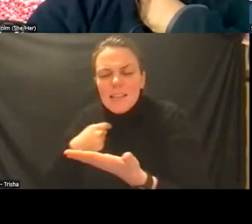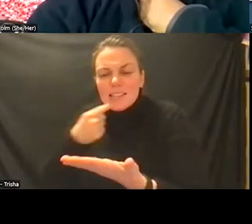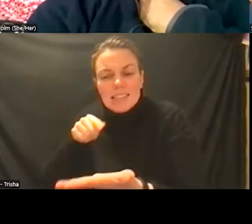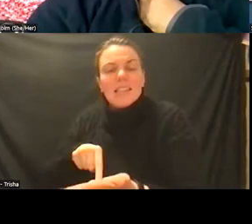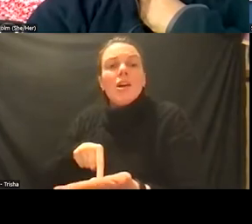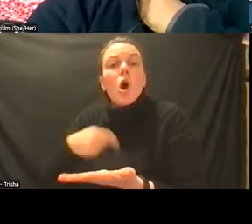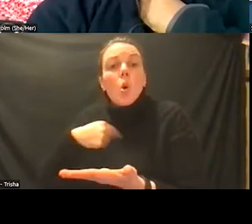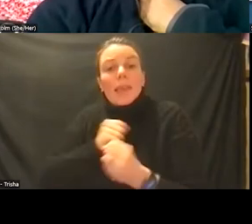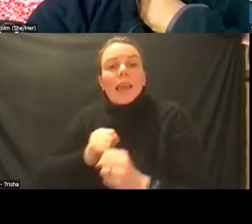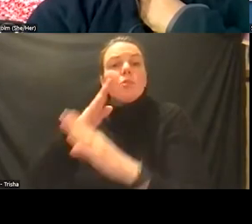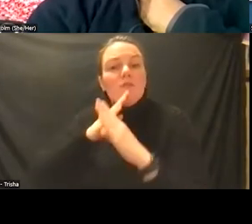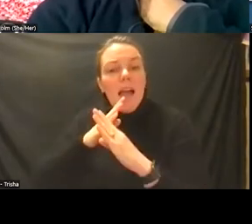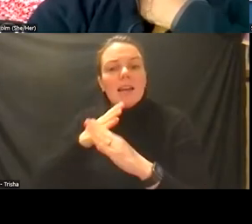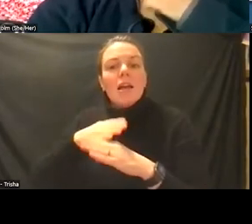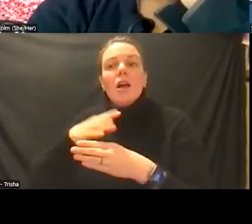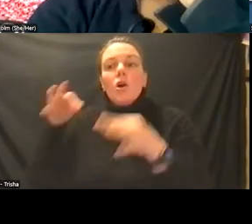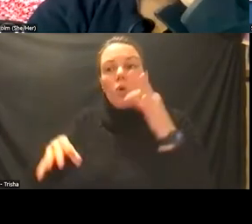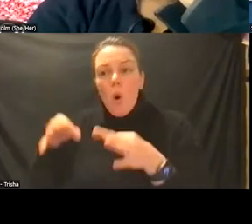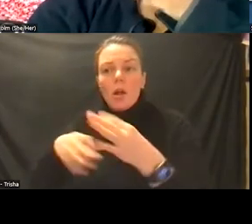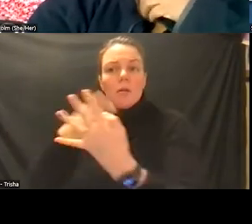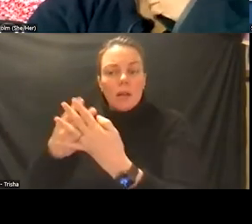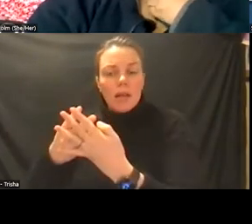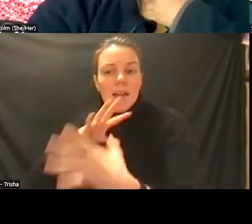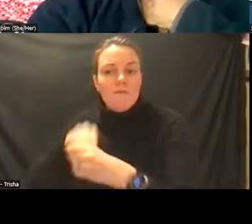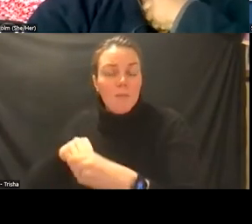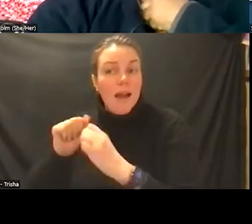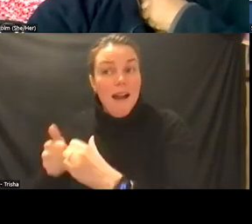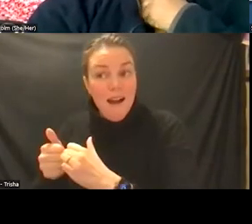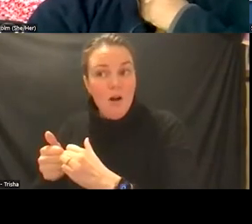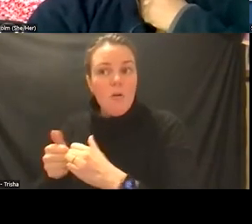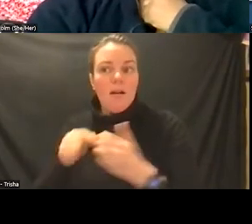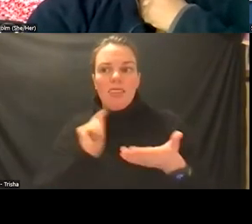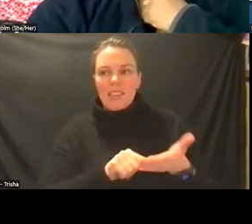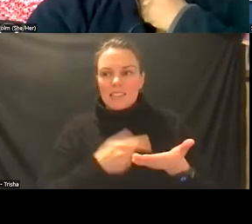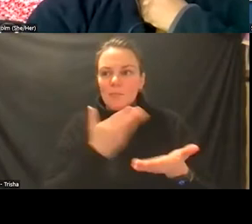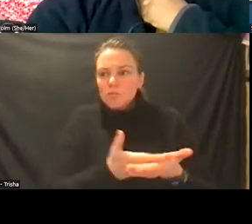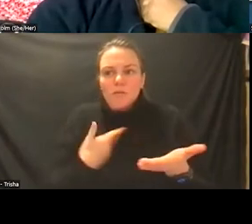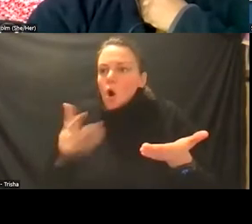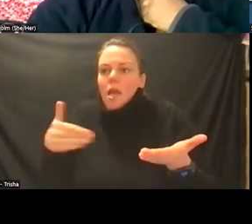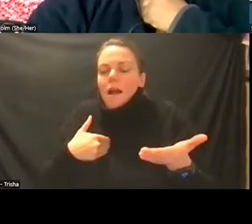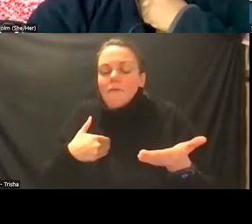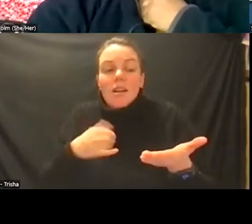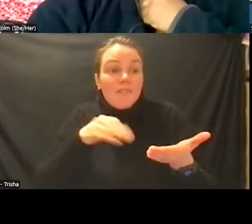and when you combine that database with our community mental health database we start to